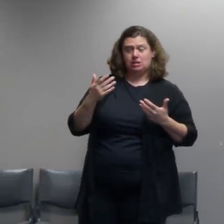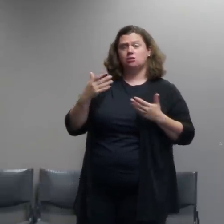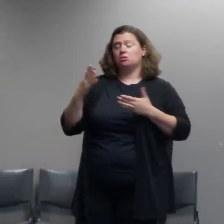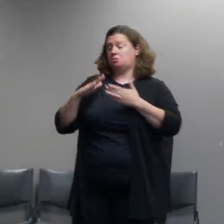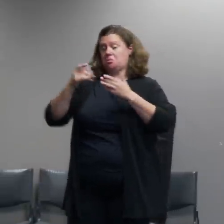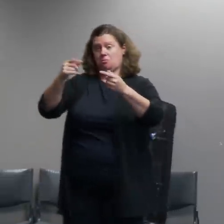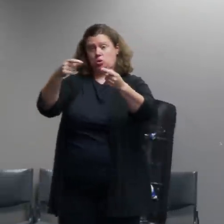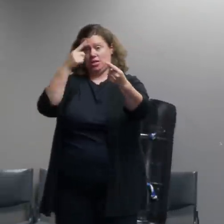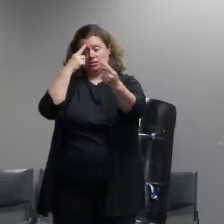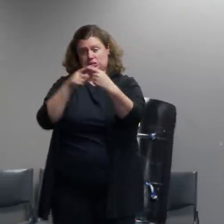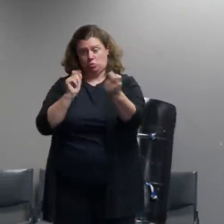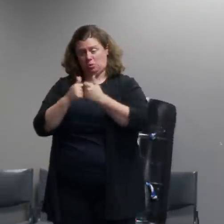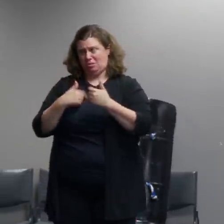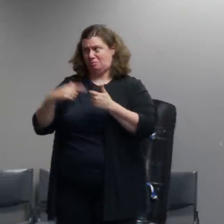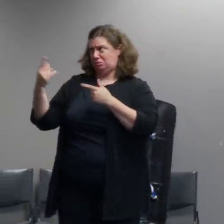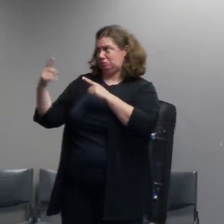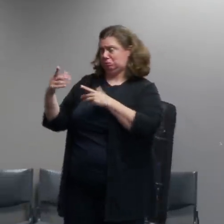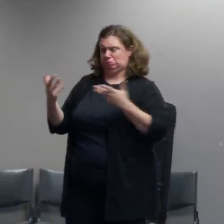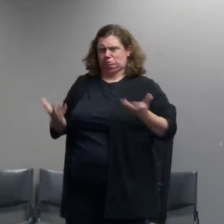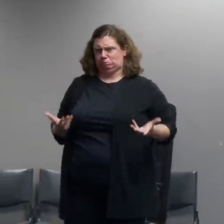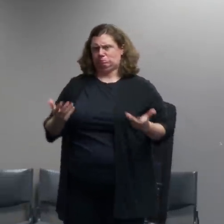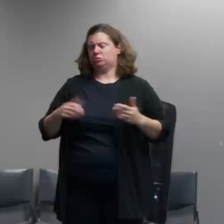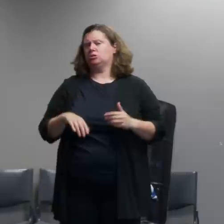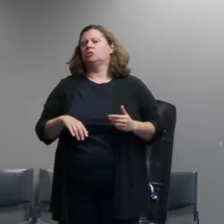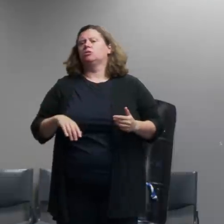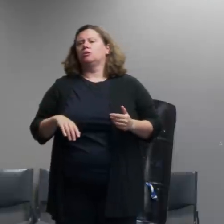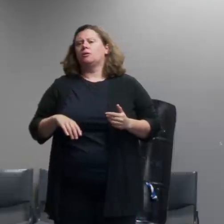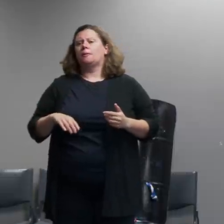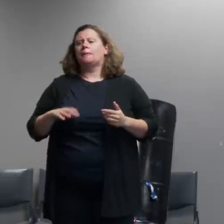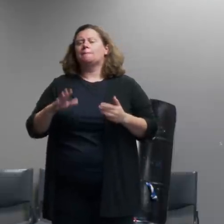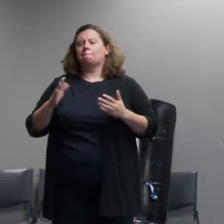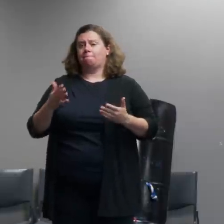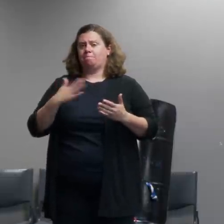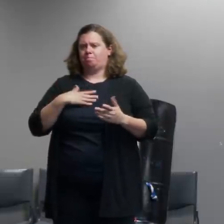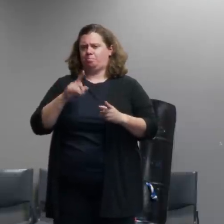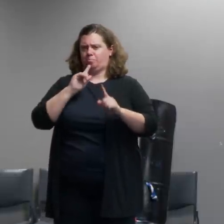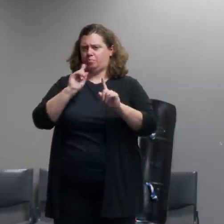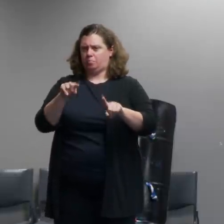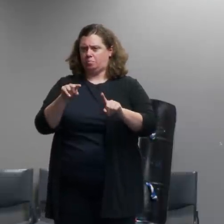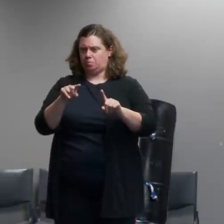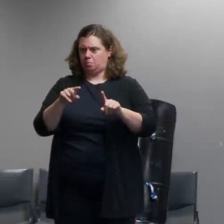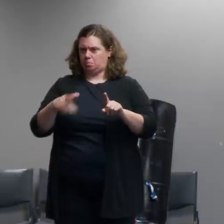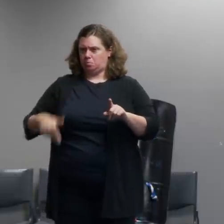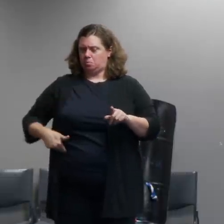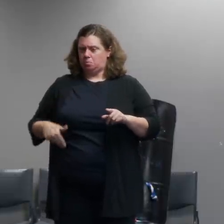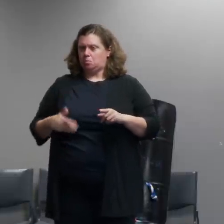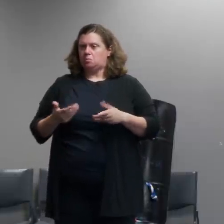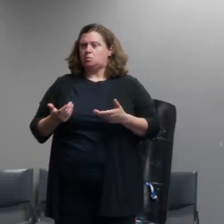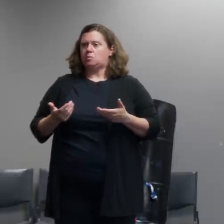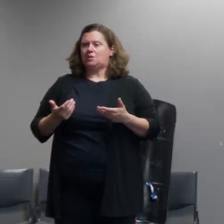the way i would respond to that is that i don't have authority over